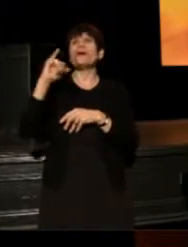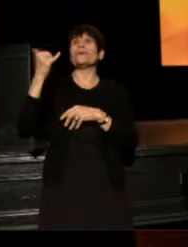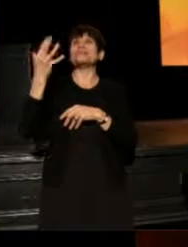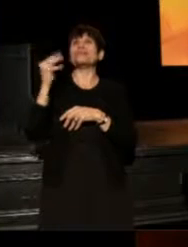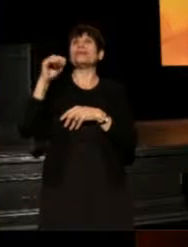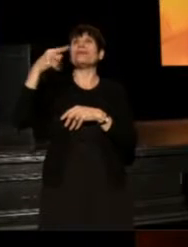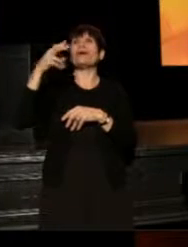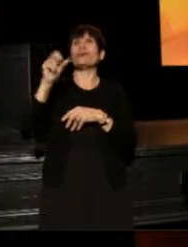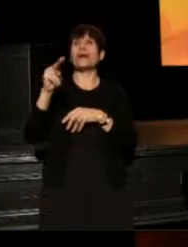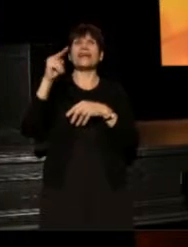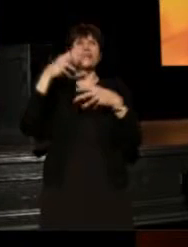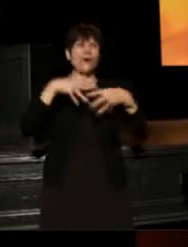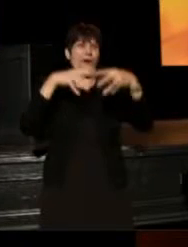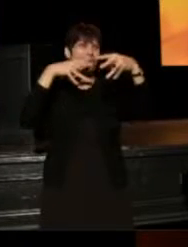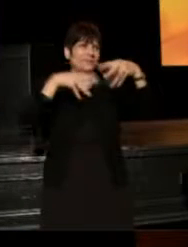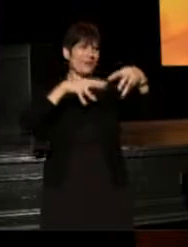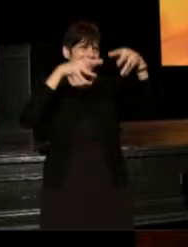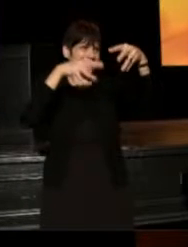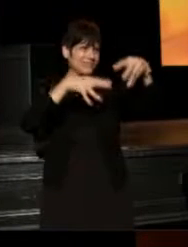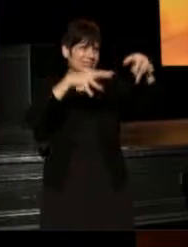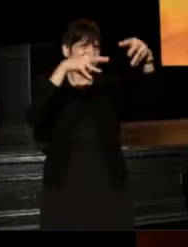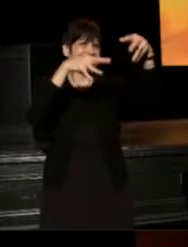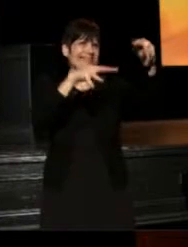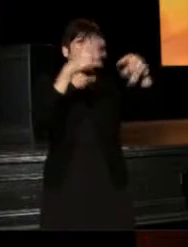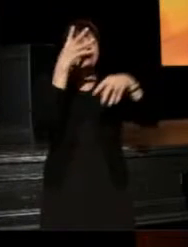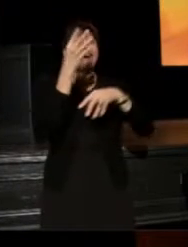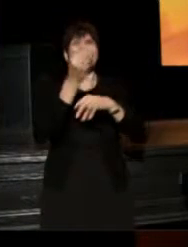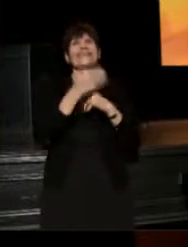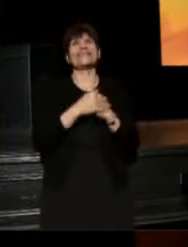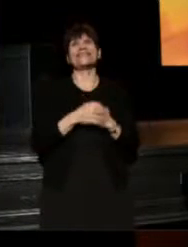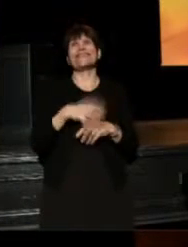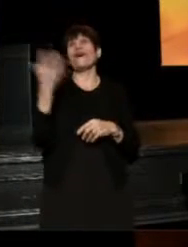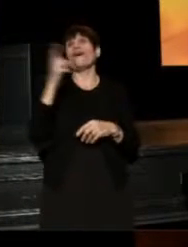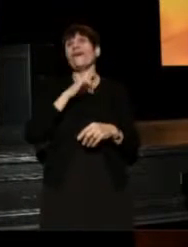When Jim O'Quinn goes marching out